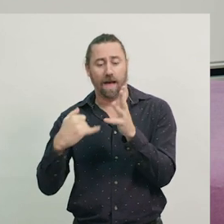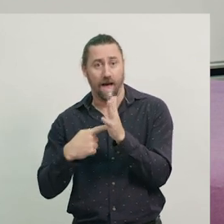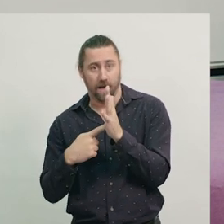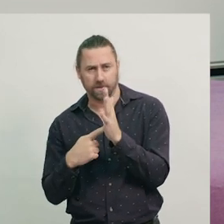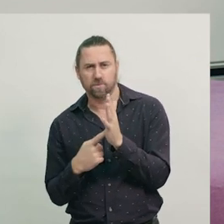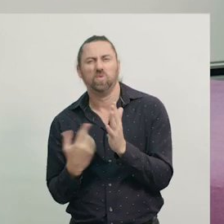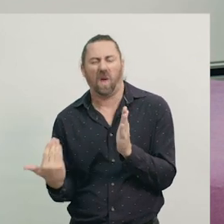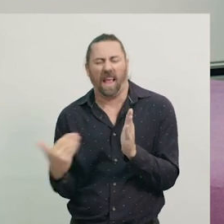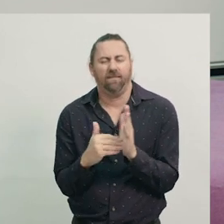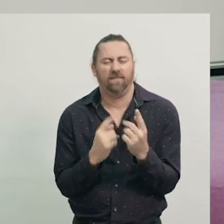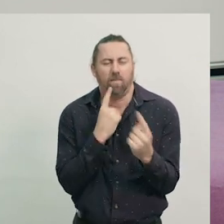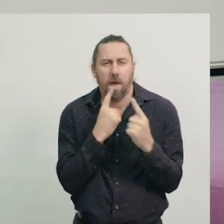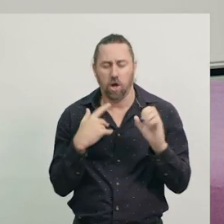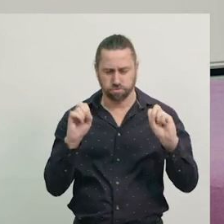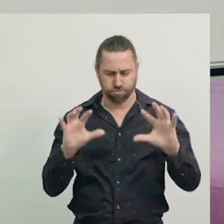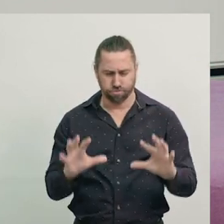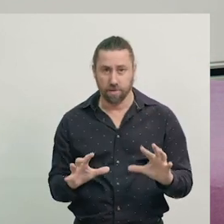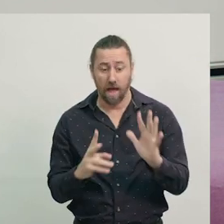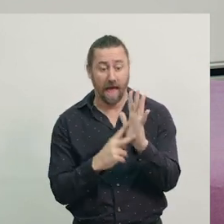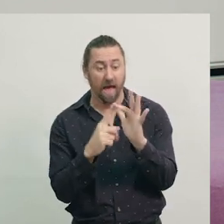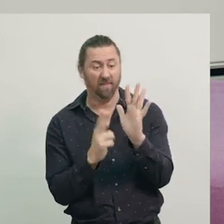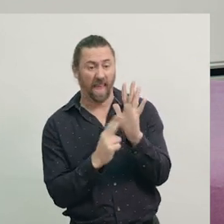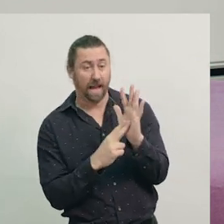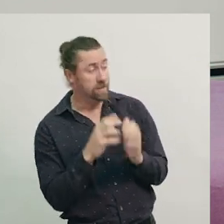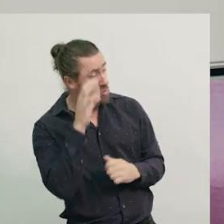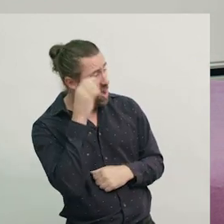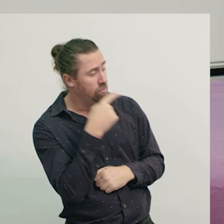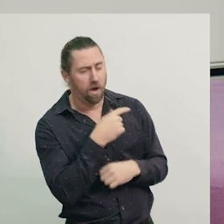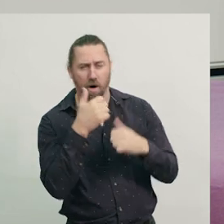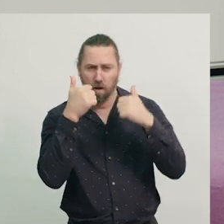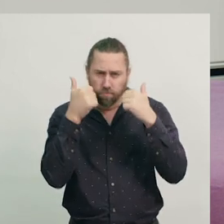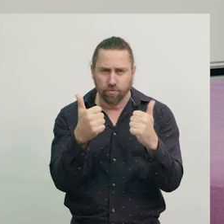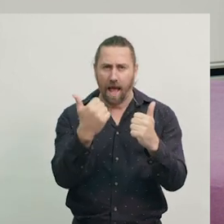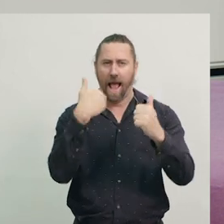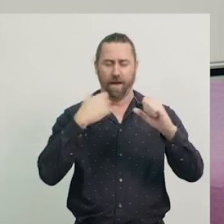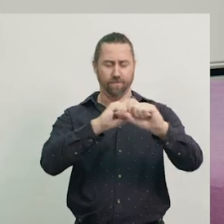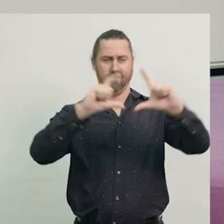A Venn diagram is useful in that it is a tool to visually organise that information.